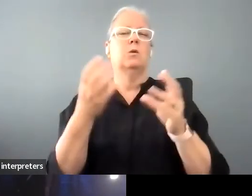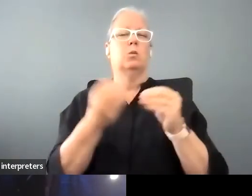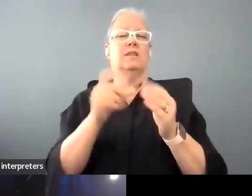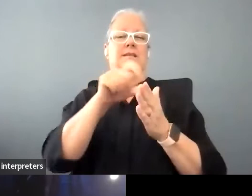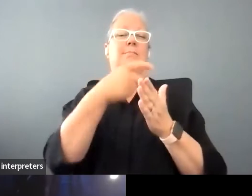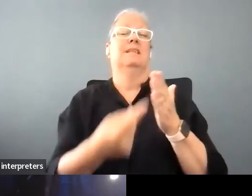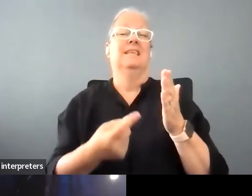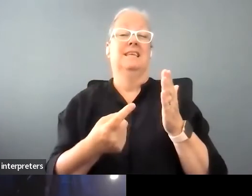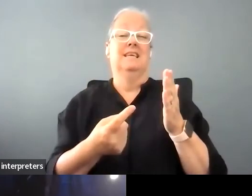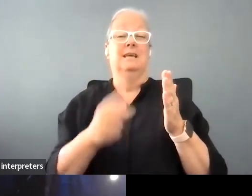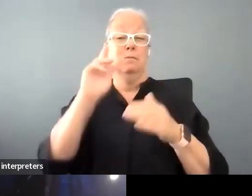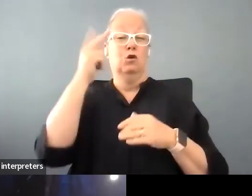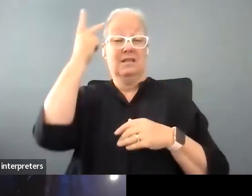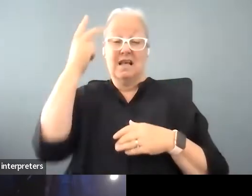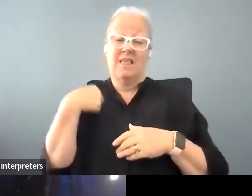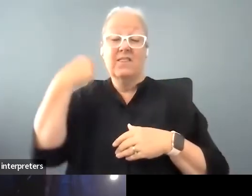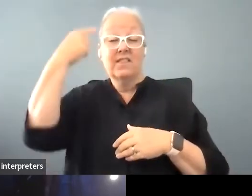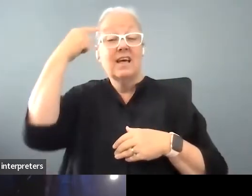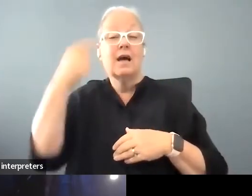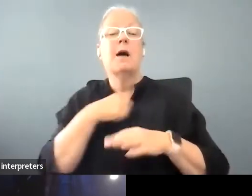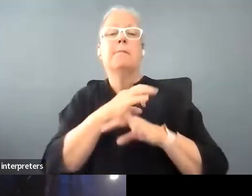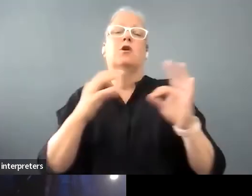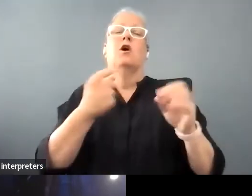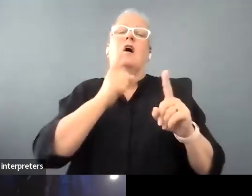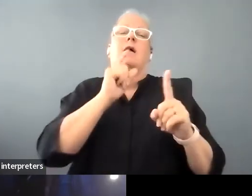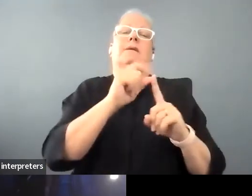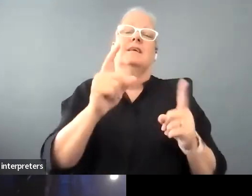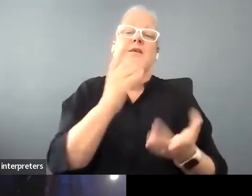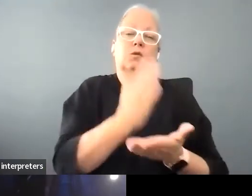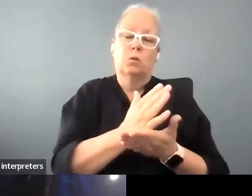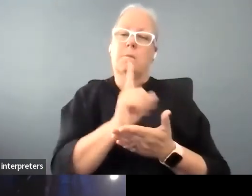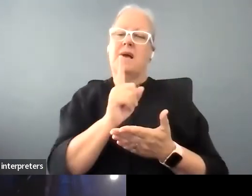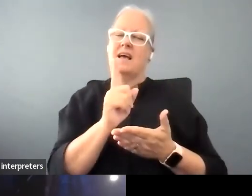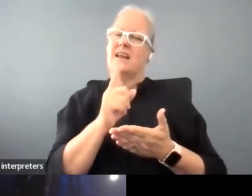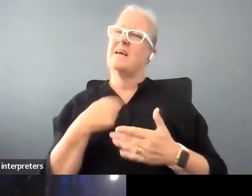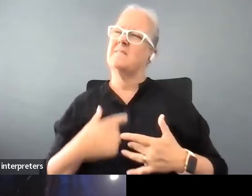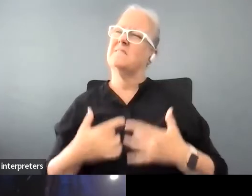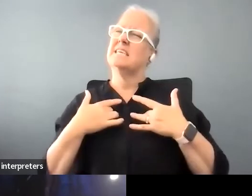I'm not sure but I'm pretty sure that that would really be an alert to her.